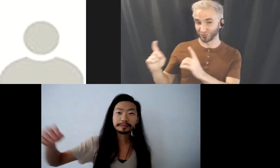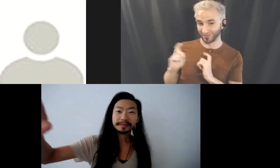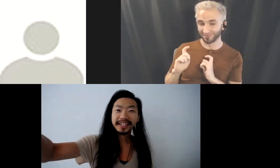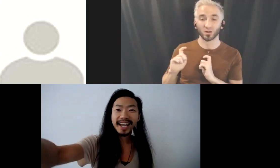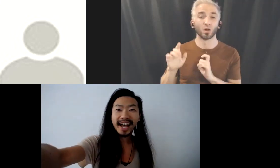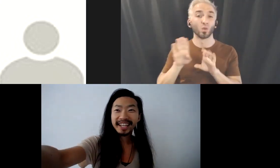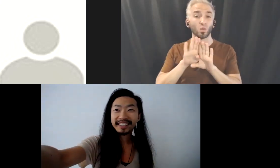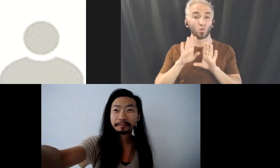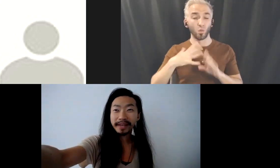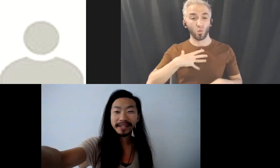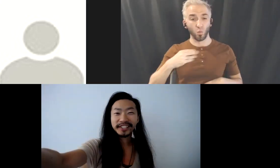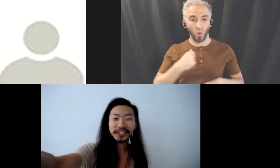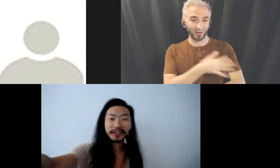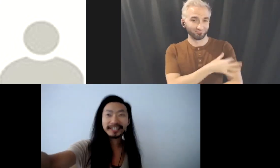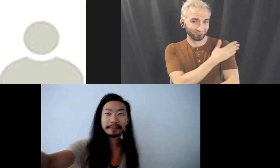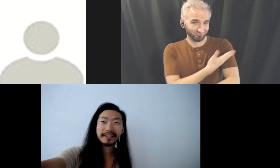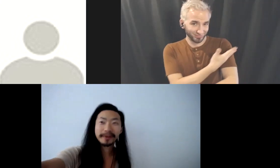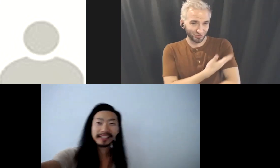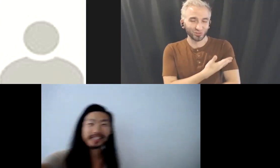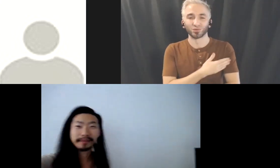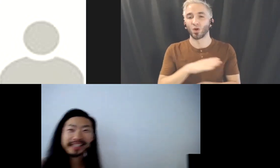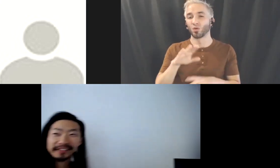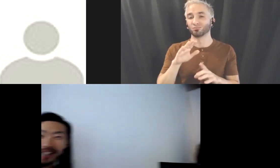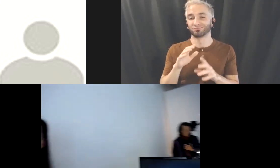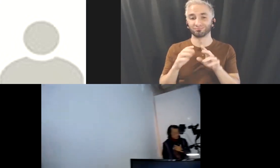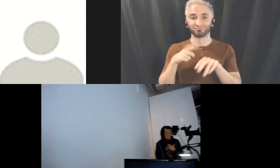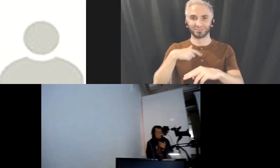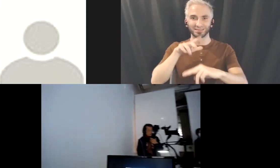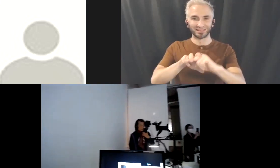I maybe should show a little bit about the space right now.